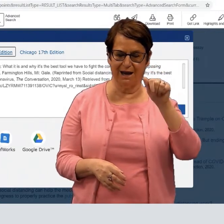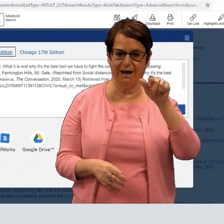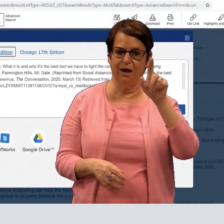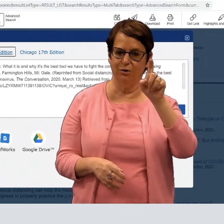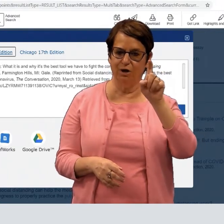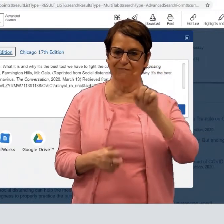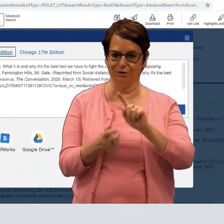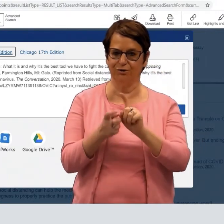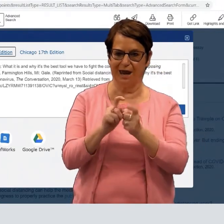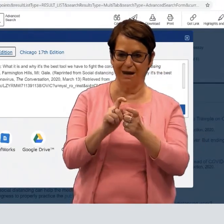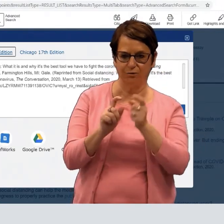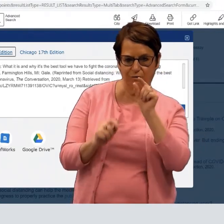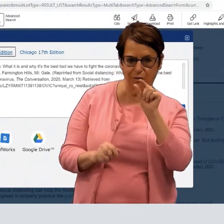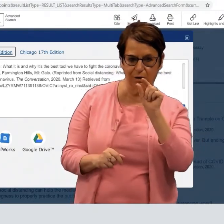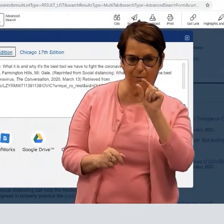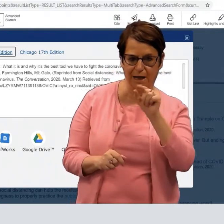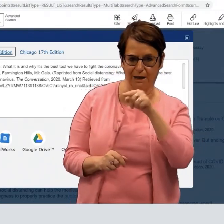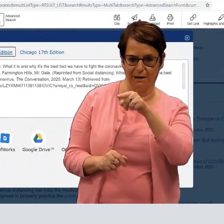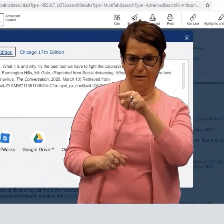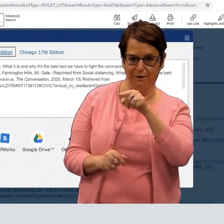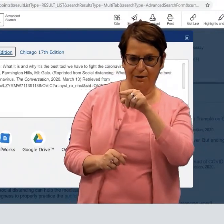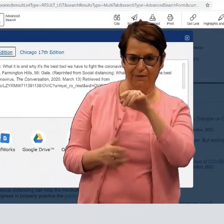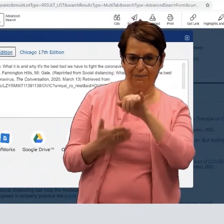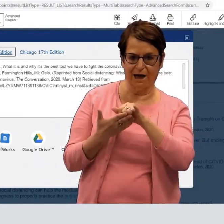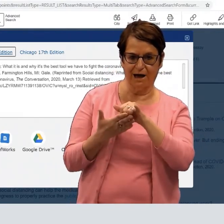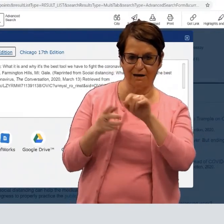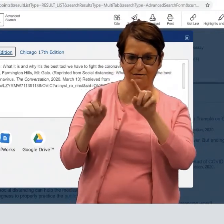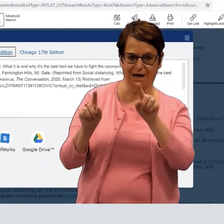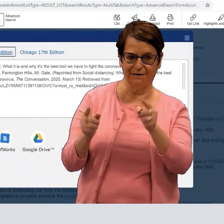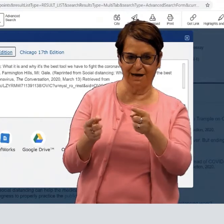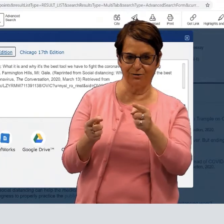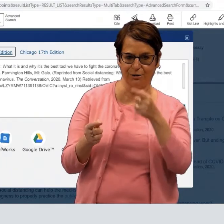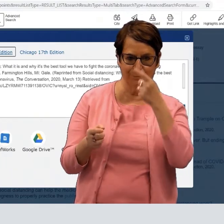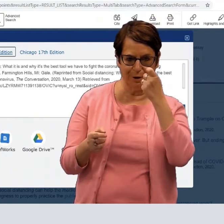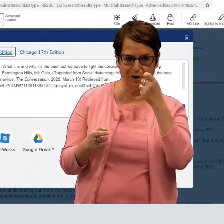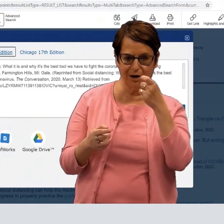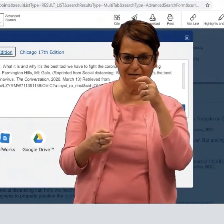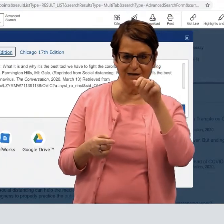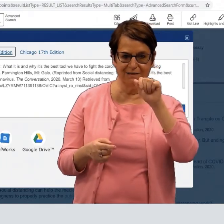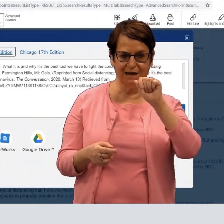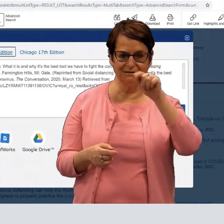you'll have to change it a little bit,